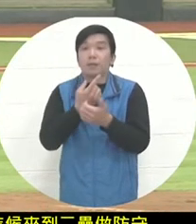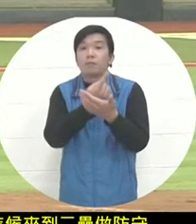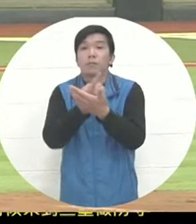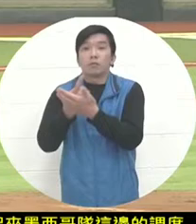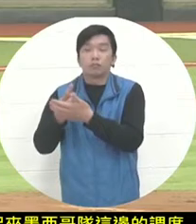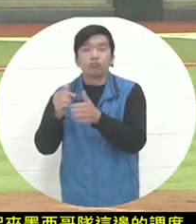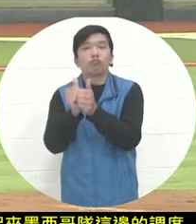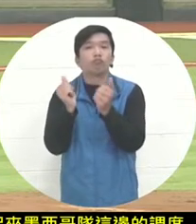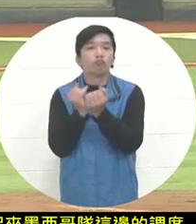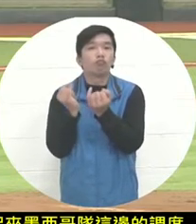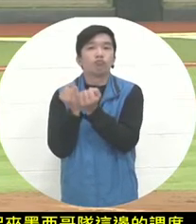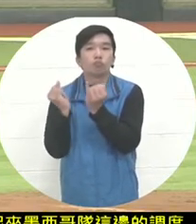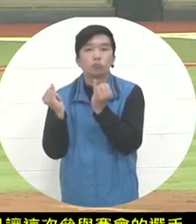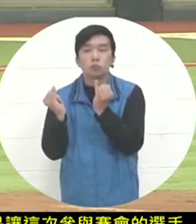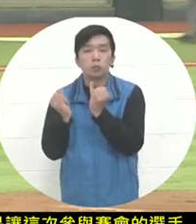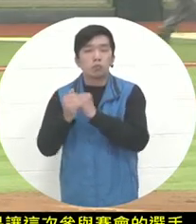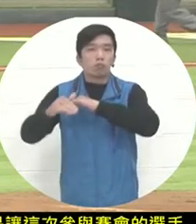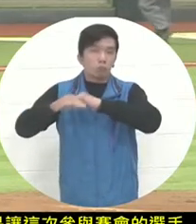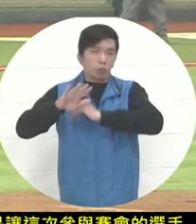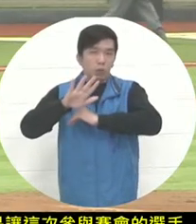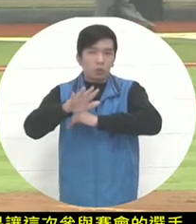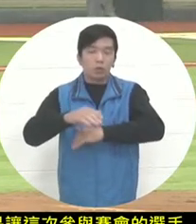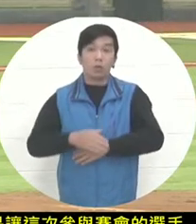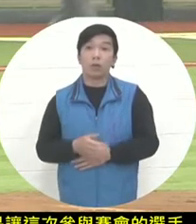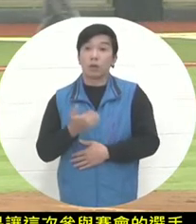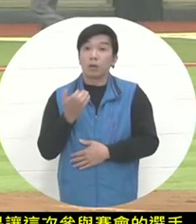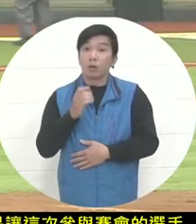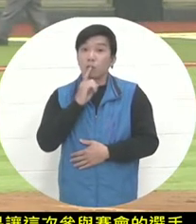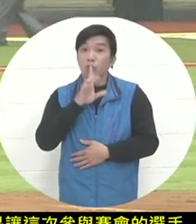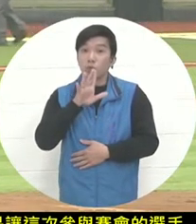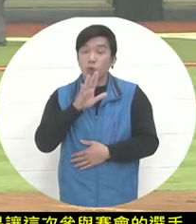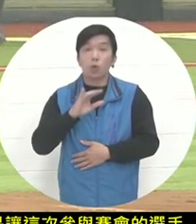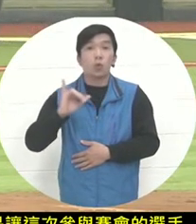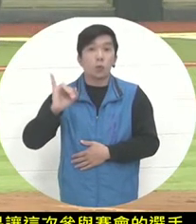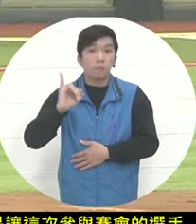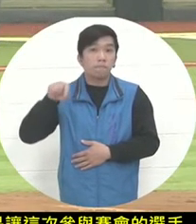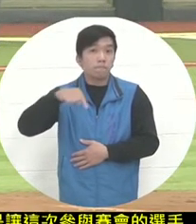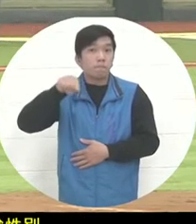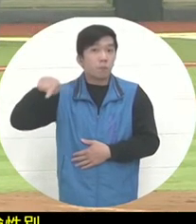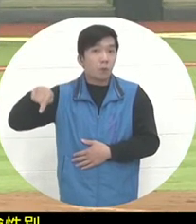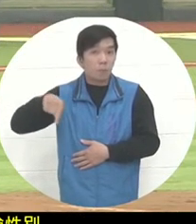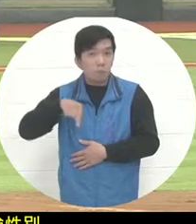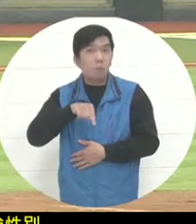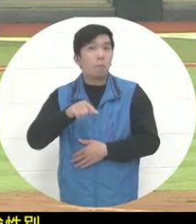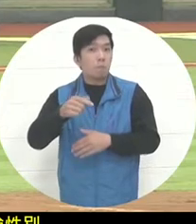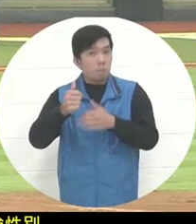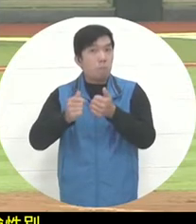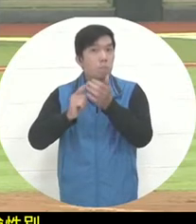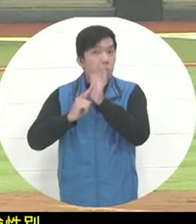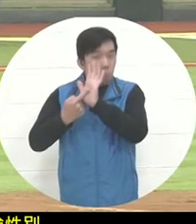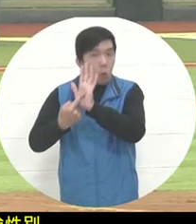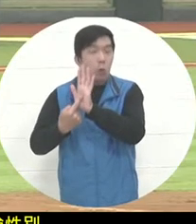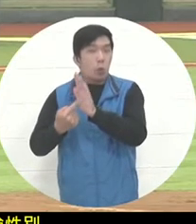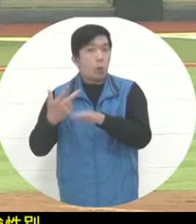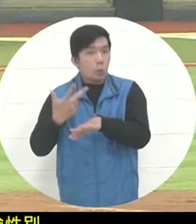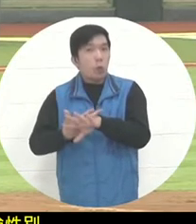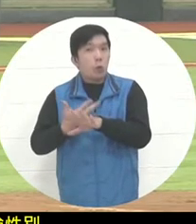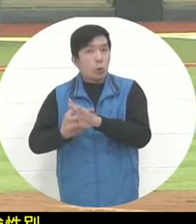But as we mentioned earlier, some of the female players are Even the performance and strength of the game are